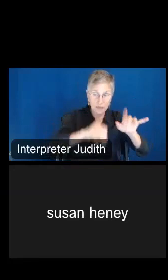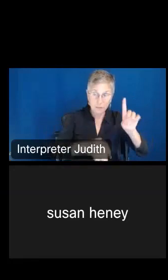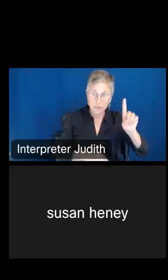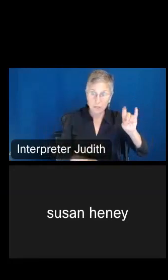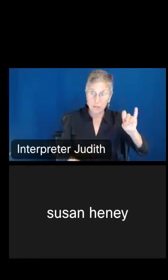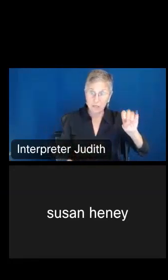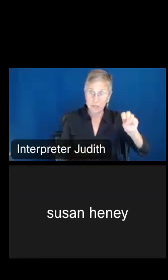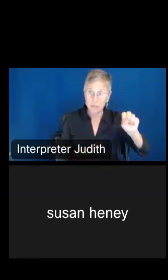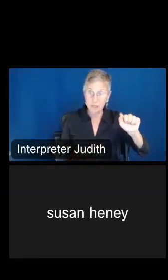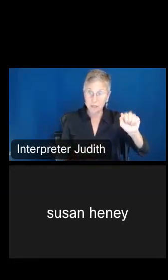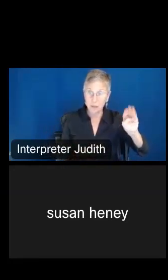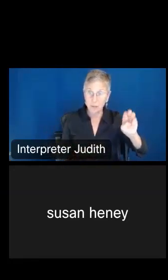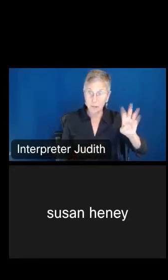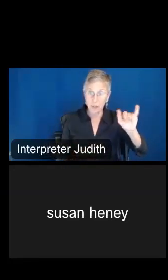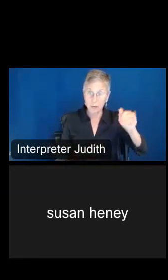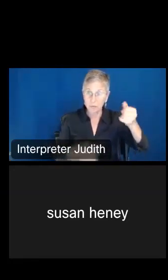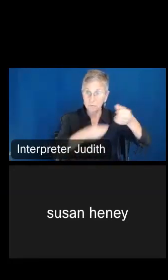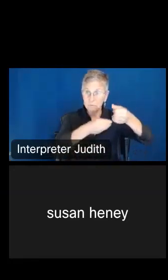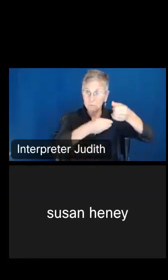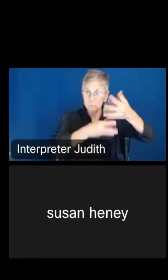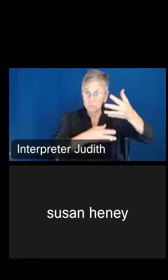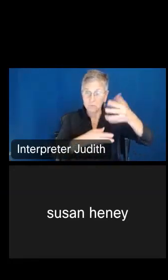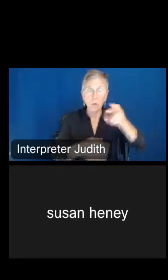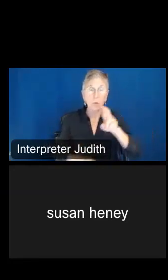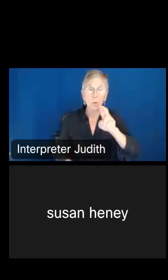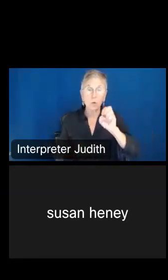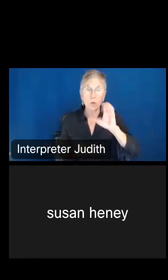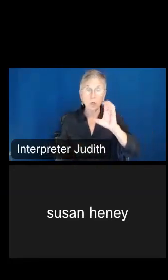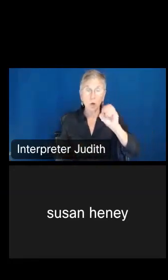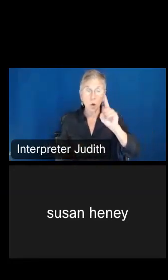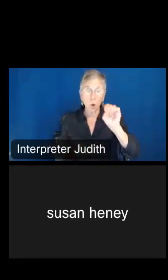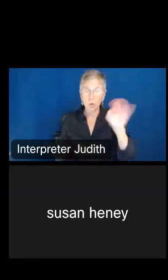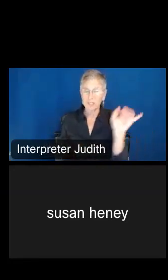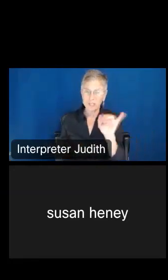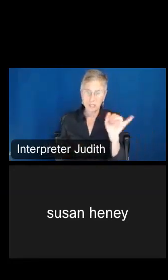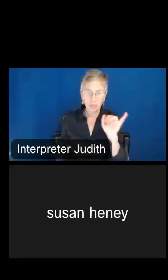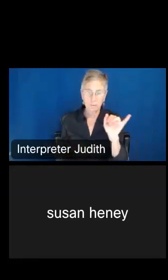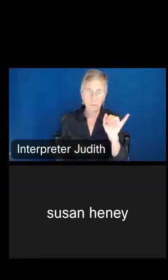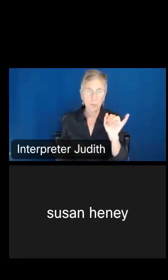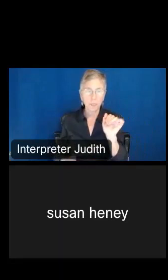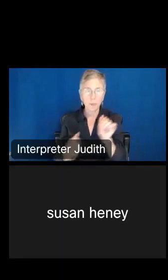going to bring up that same disability recode that I saw before with those two answers with